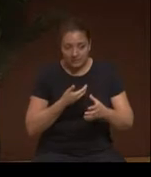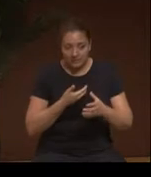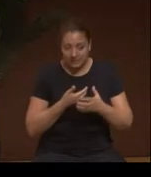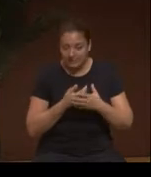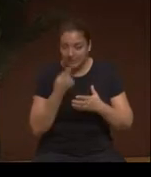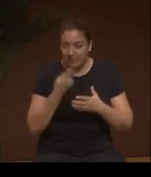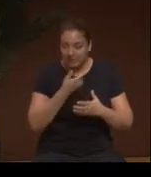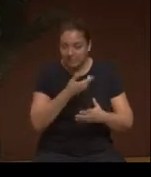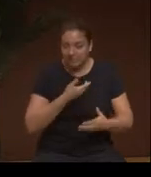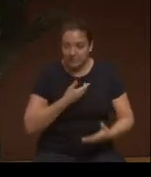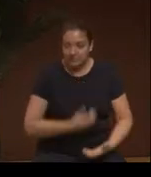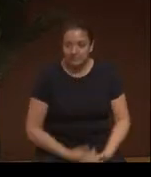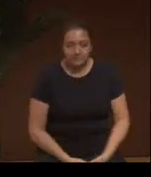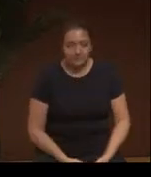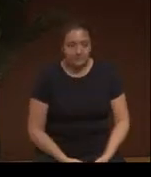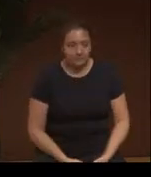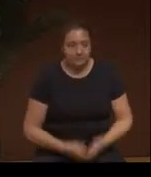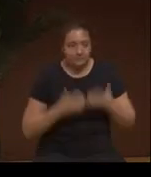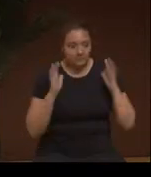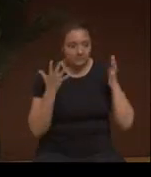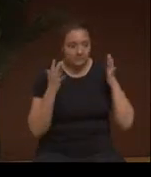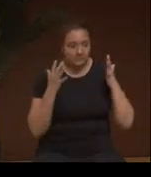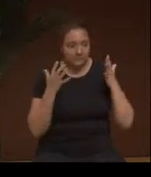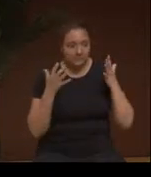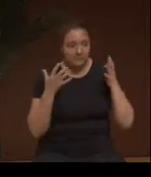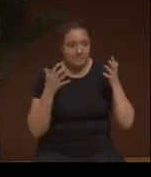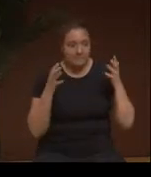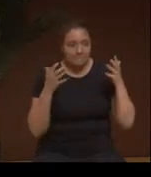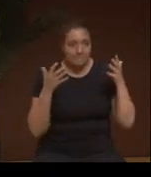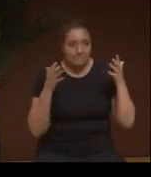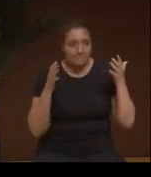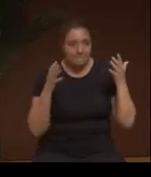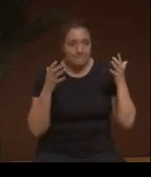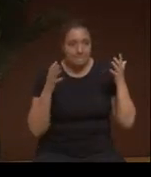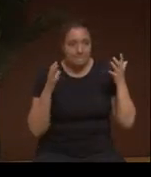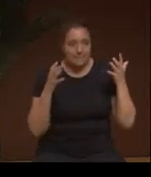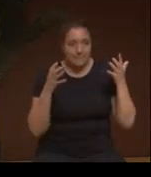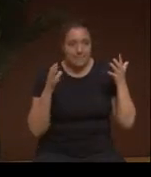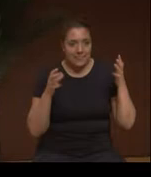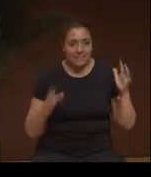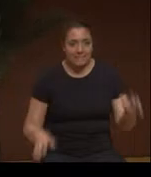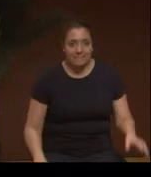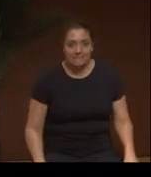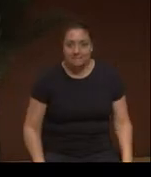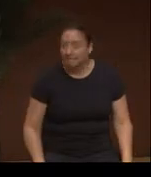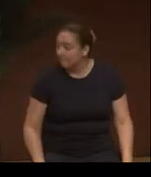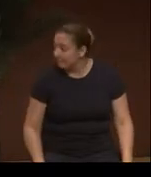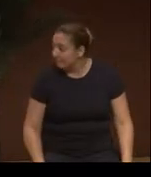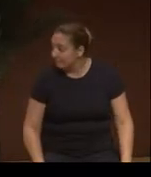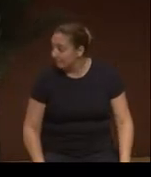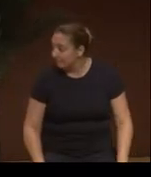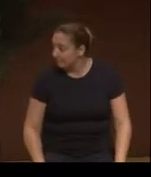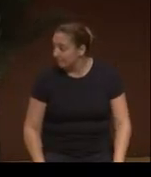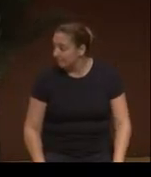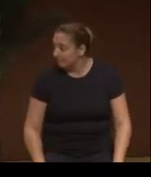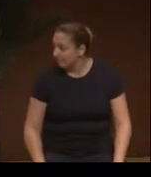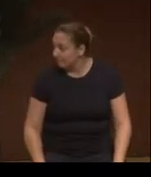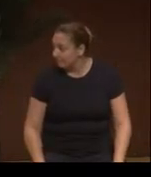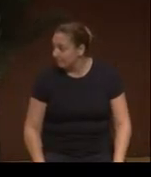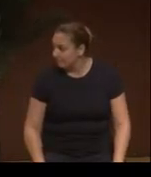[Crosstalk] You have always been accepted. Yes.